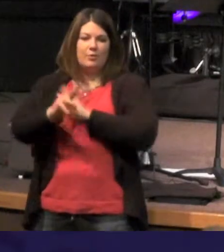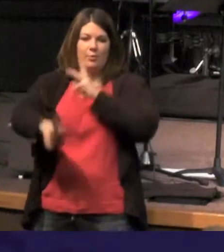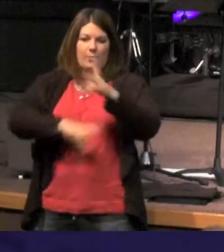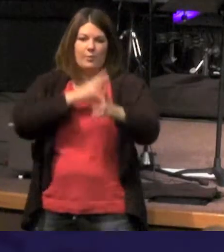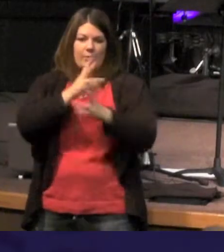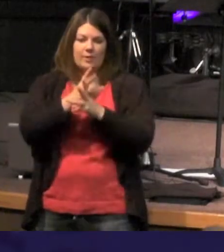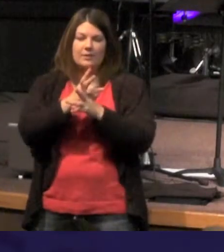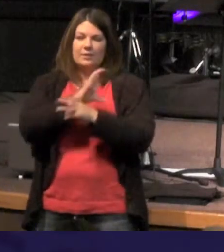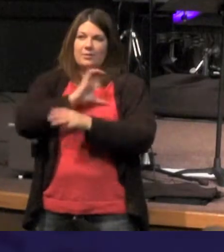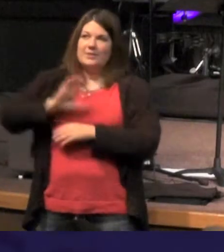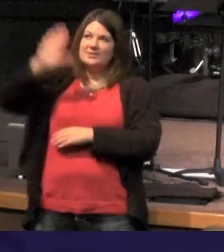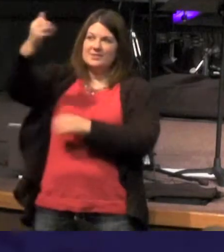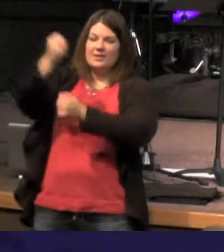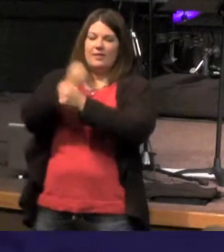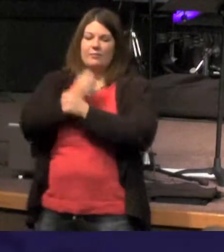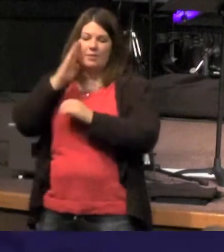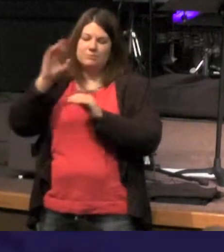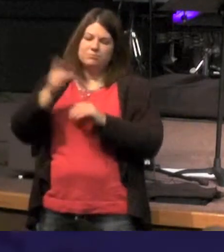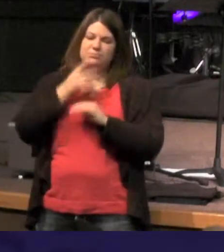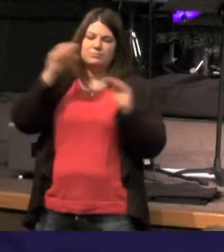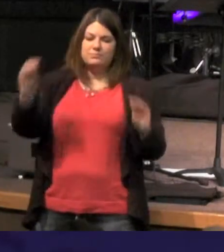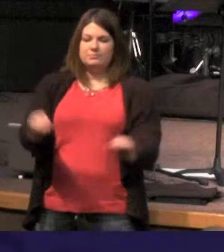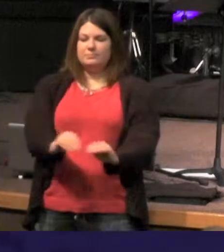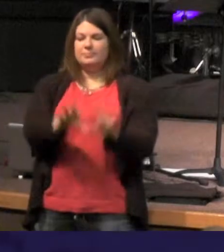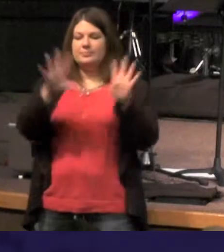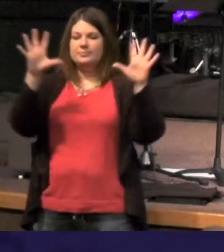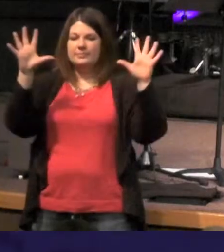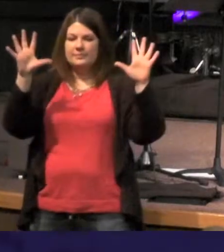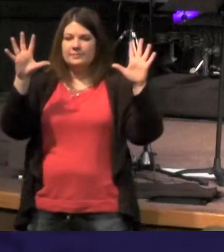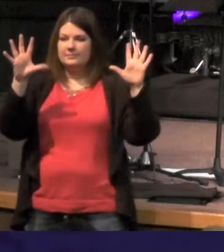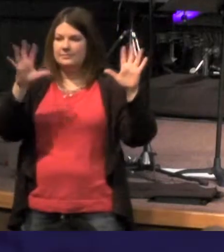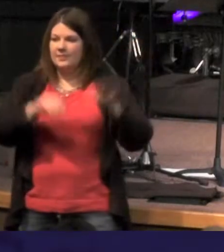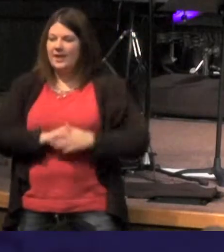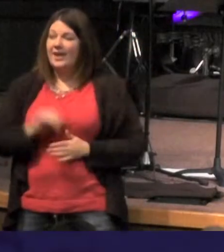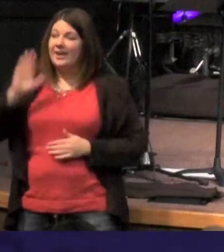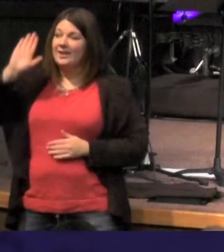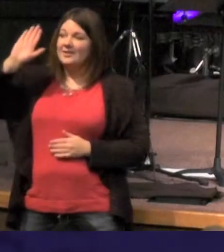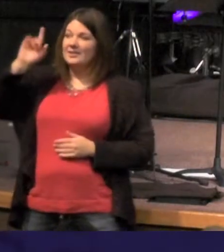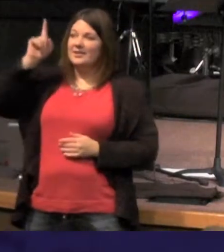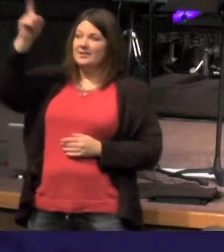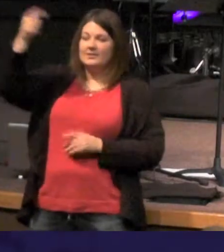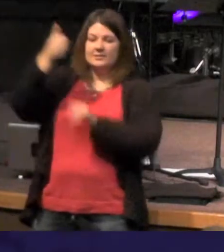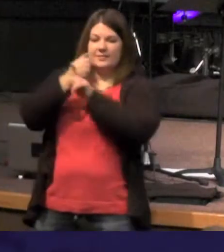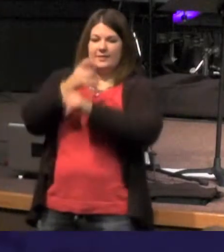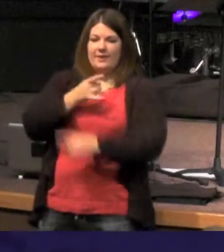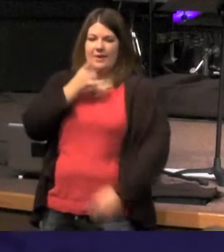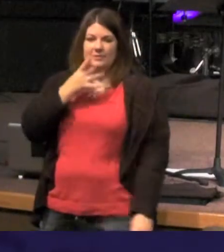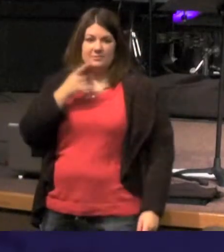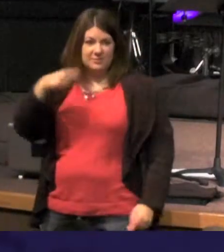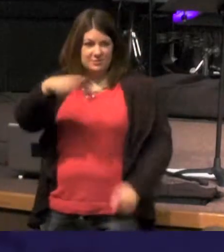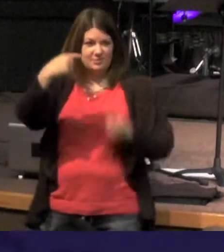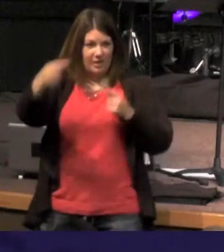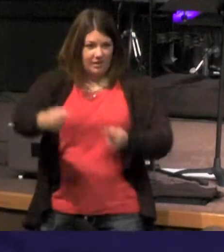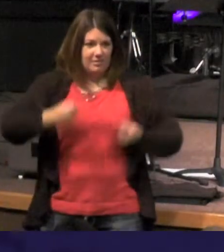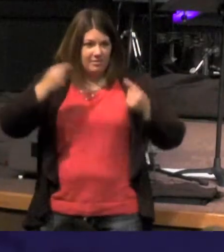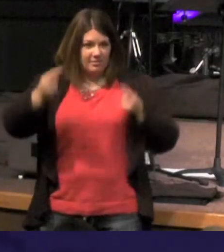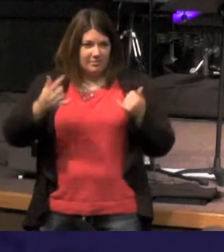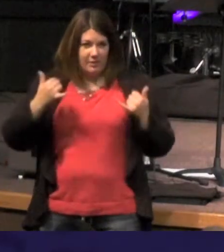as Christ's love will come shinning through He is light - anybody struggling